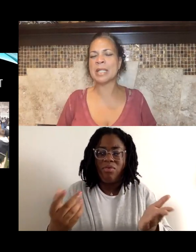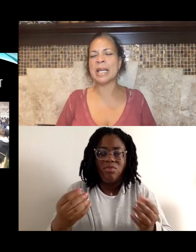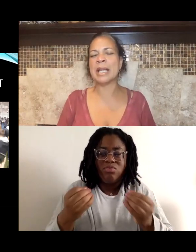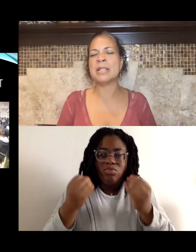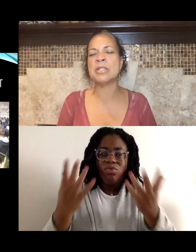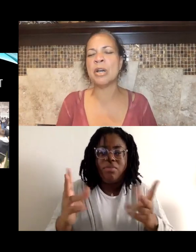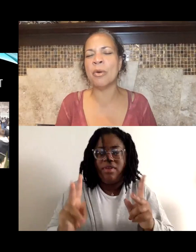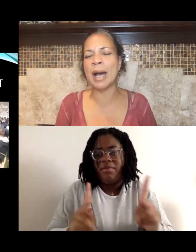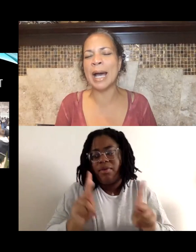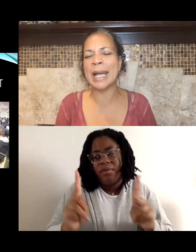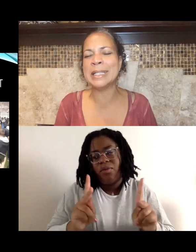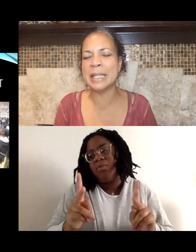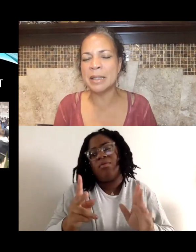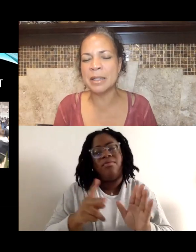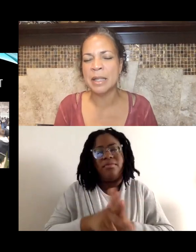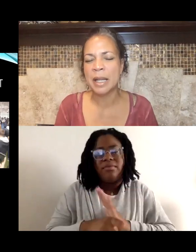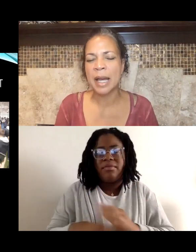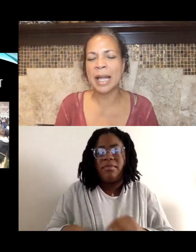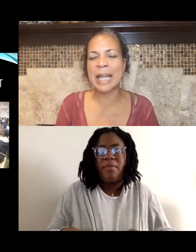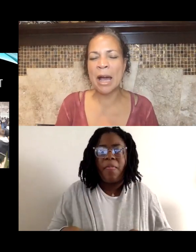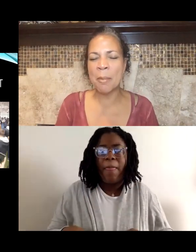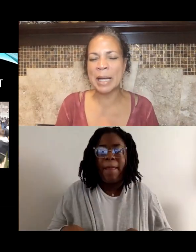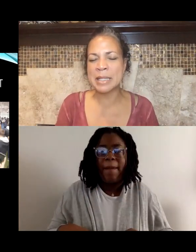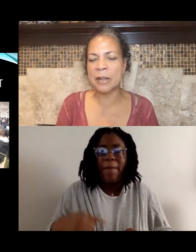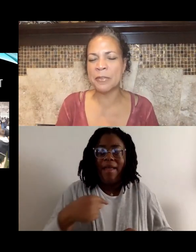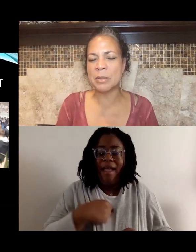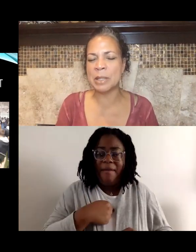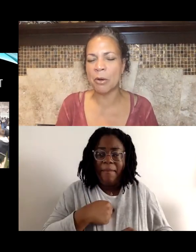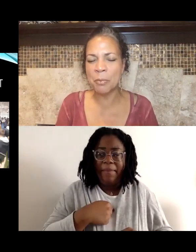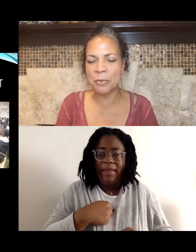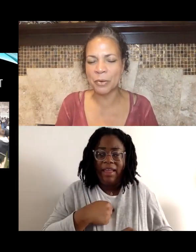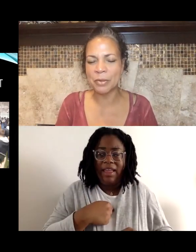And so I didn't allow myself to be hopeful.